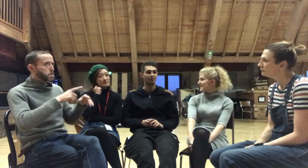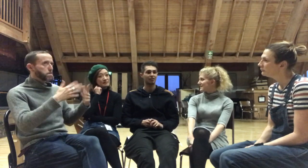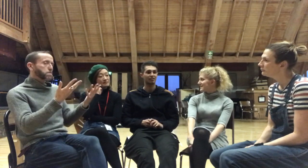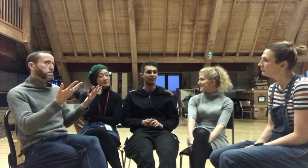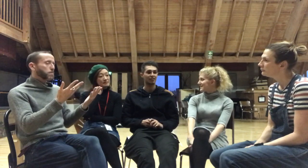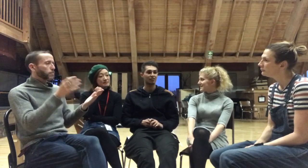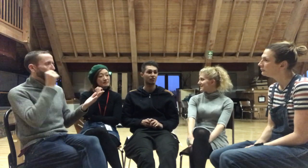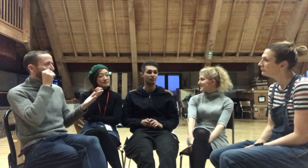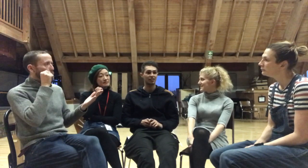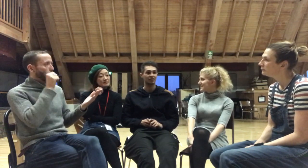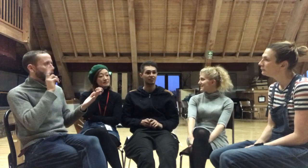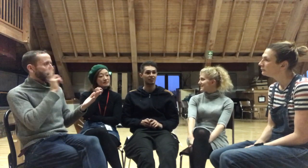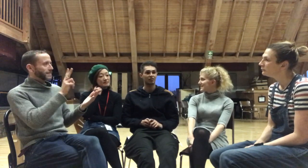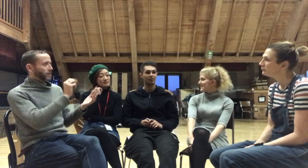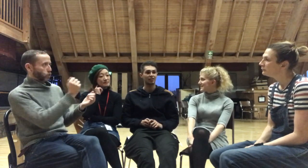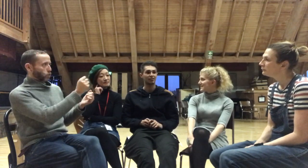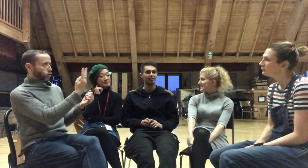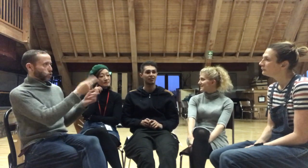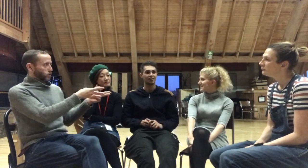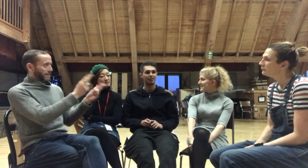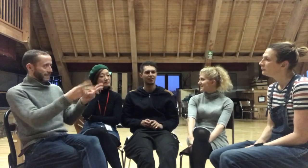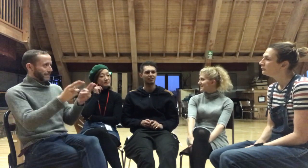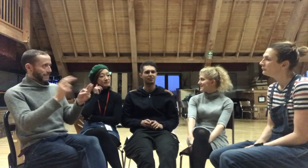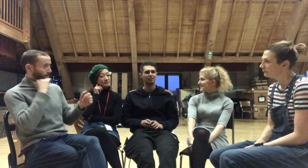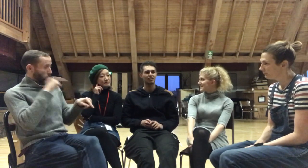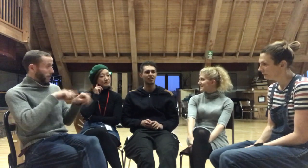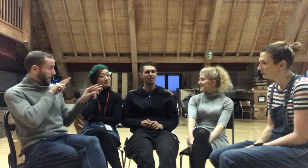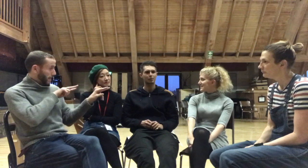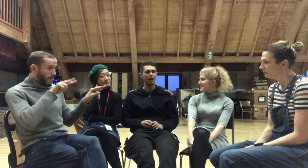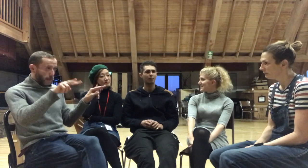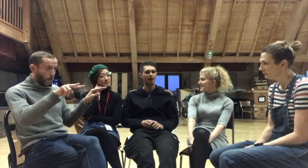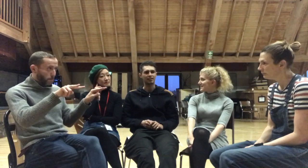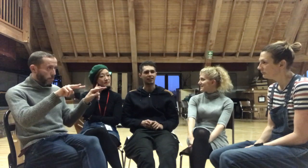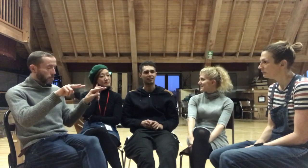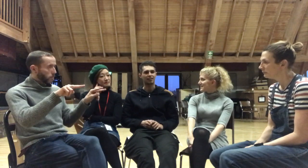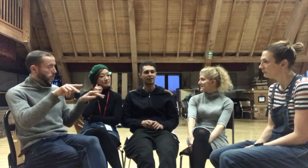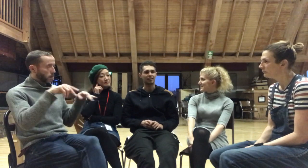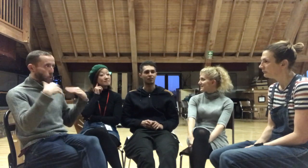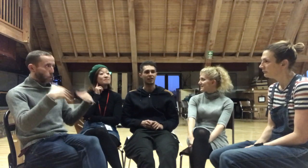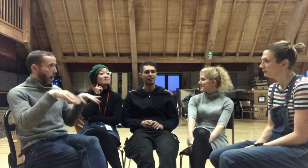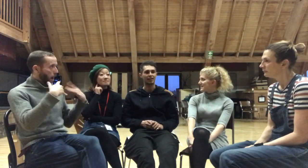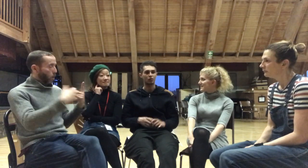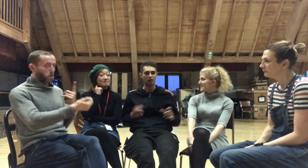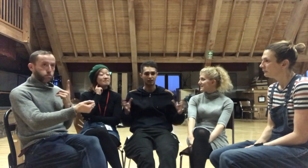the two scenes that you're in, it's spellbinding... I think really, it all kind